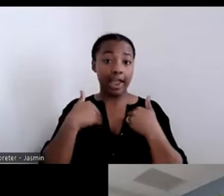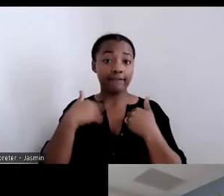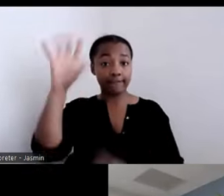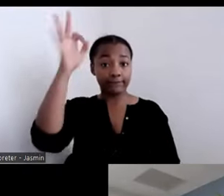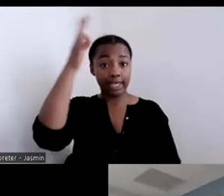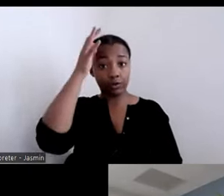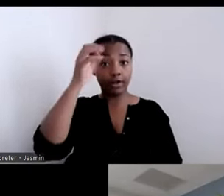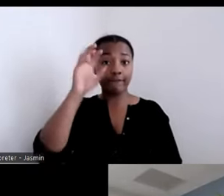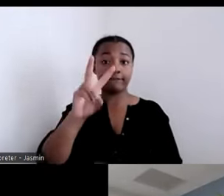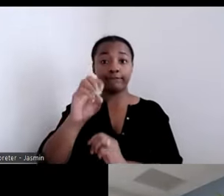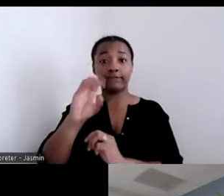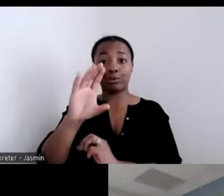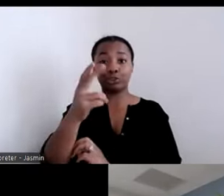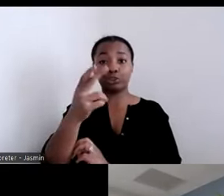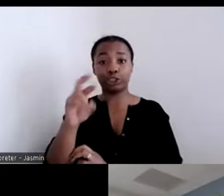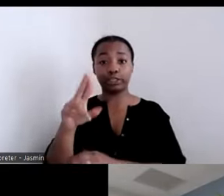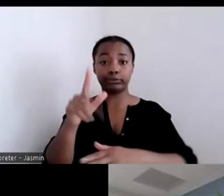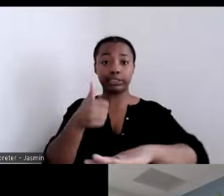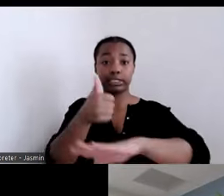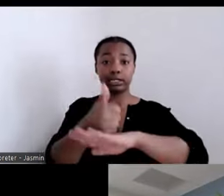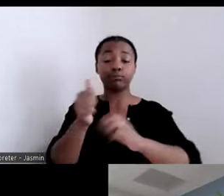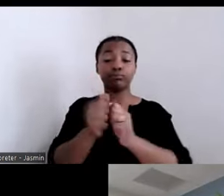the importance that we place on scattered site housing.